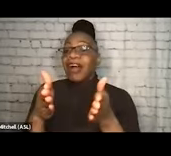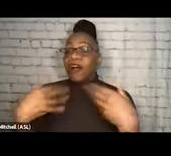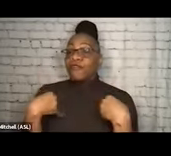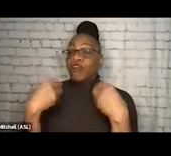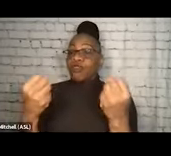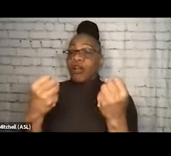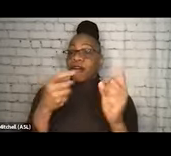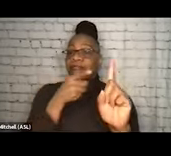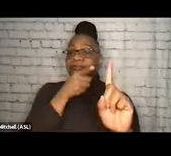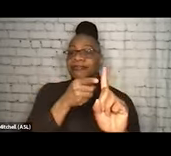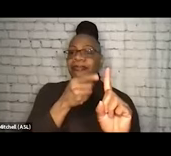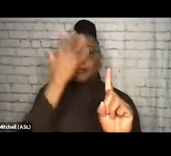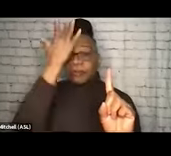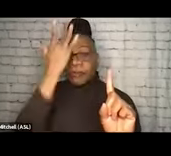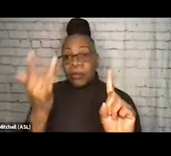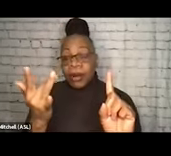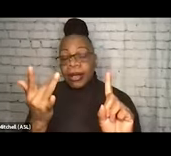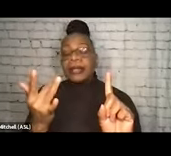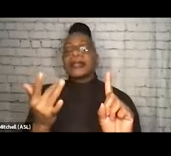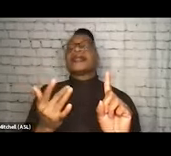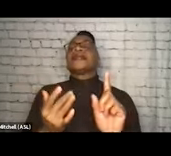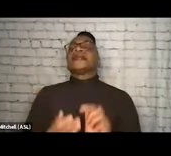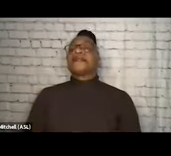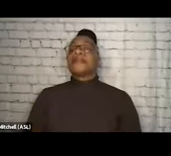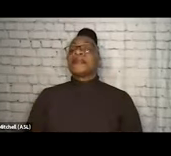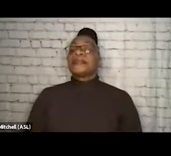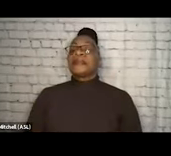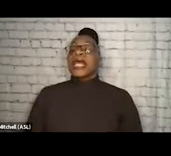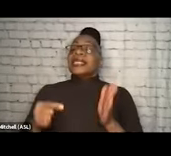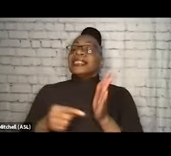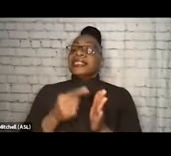And why is that? It's because sometimes our stated beliefs